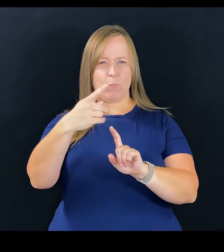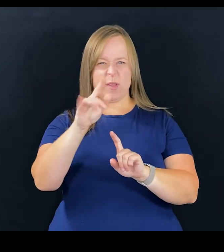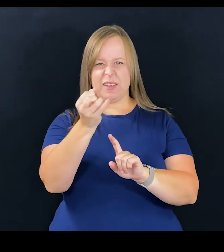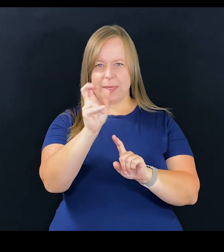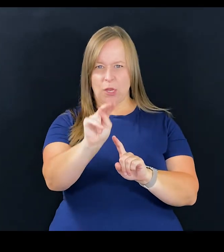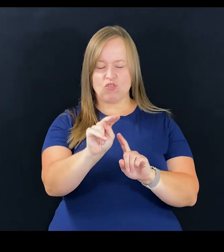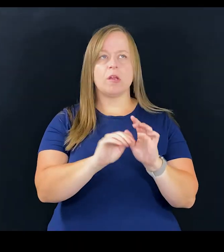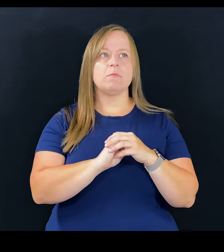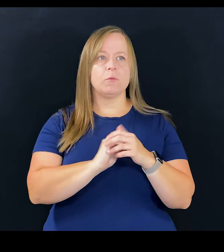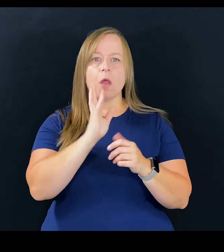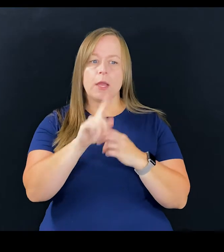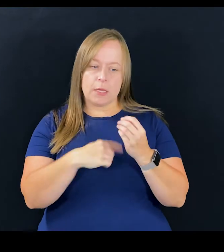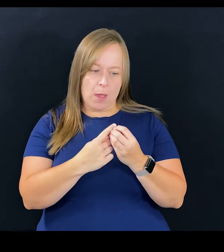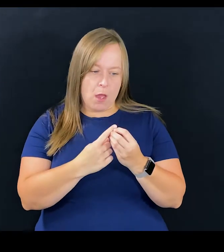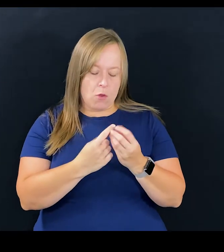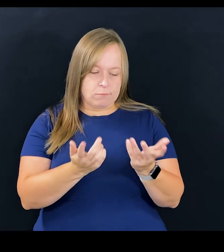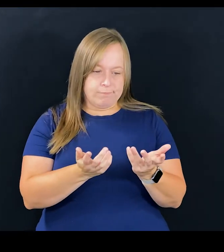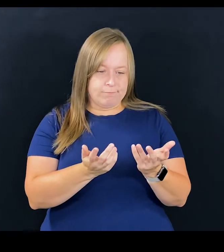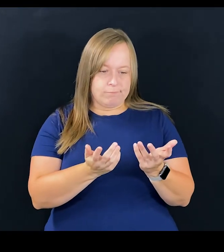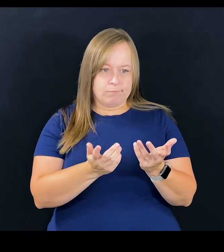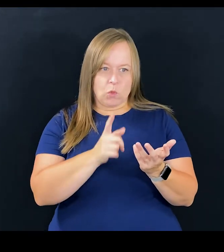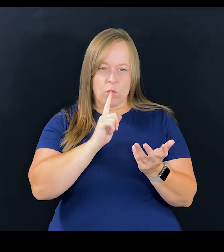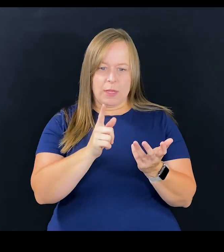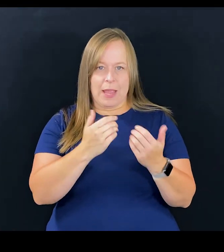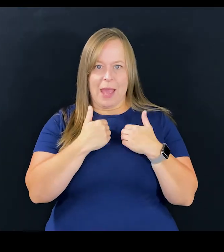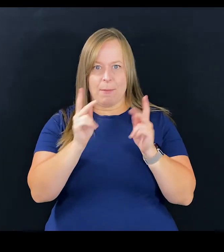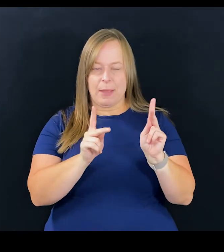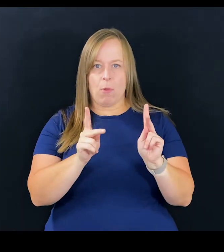You're talking about really having people